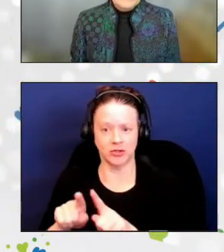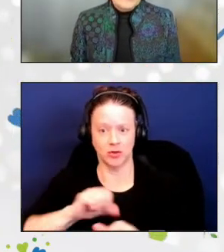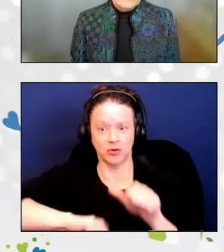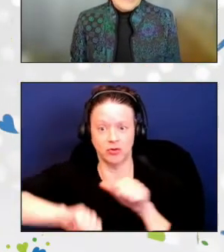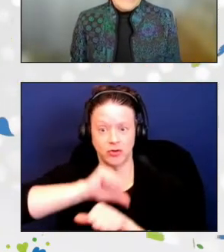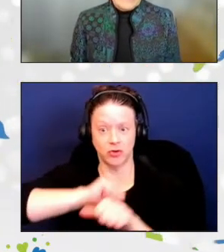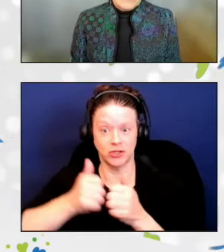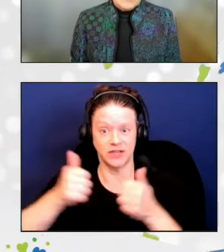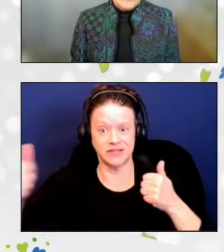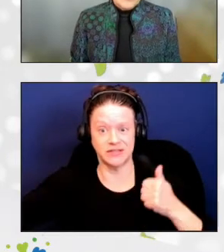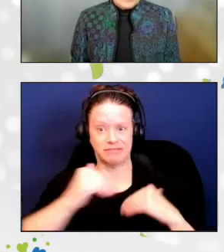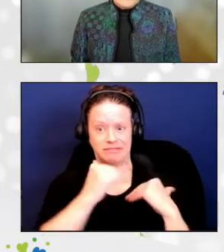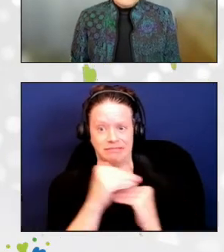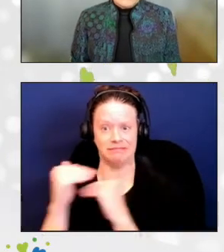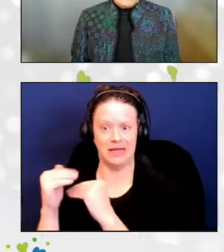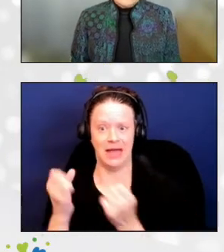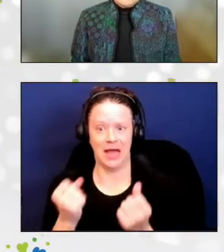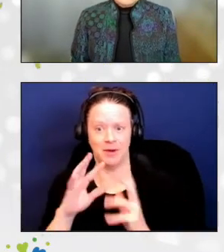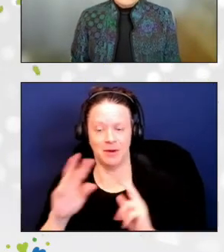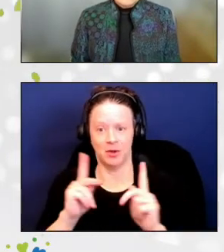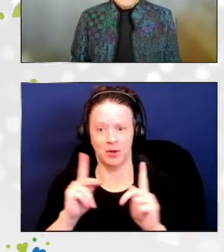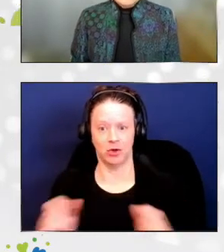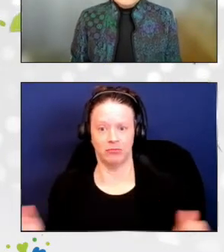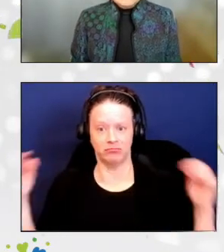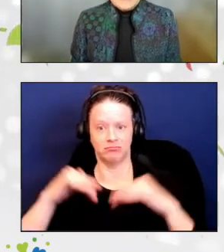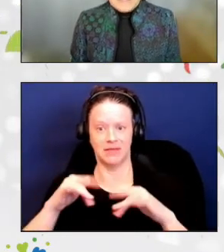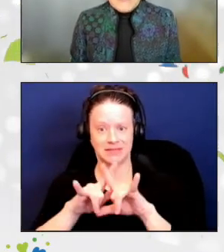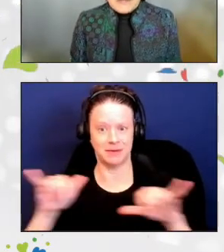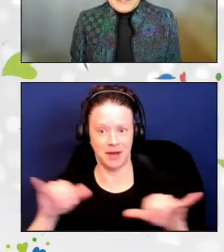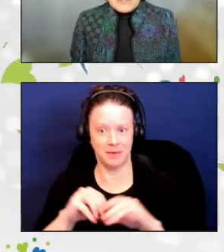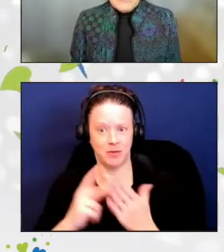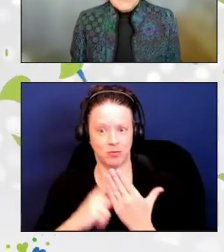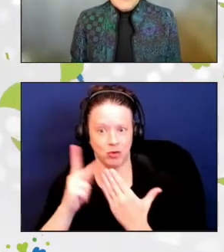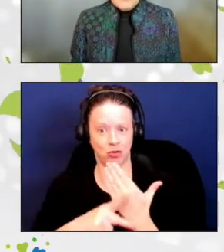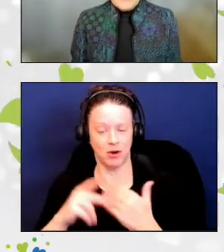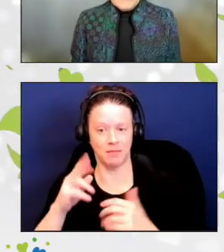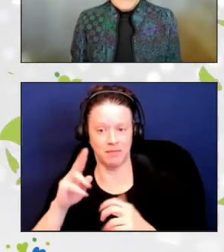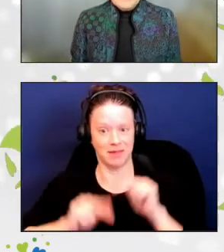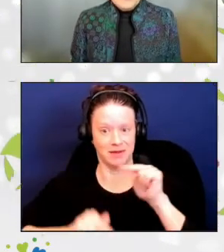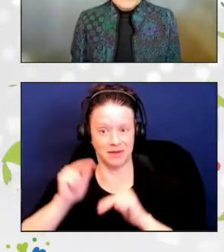who could gather in the program facilities. Despite this, Corin onboarded